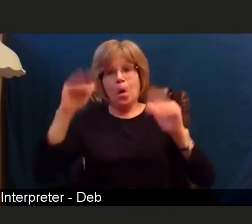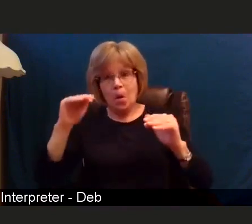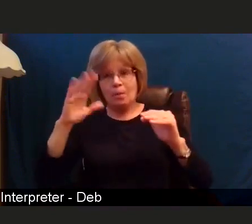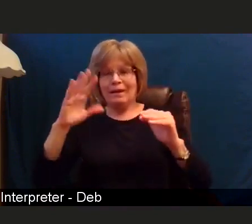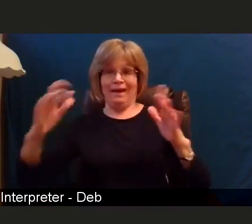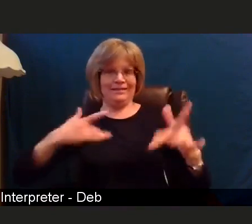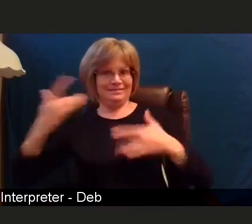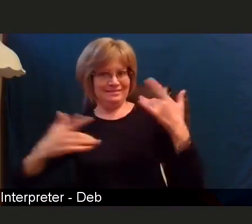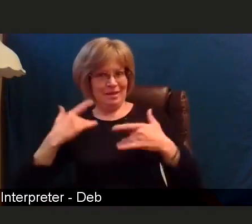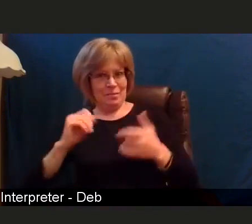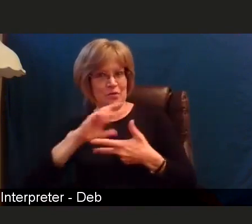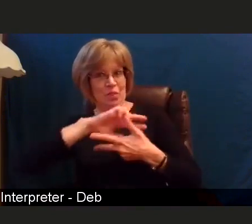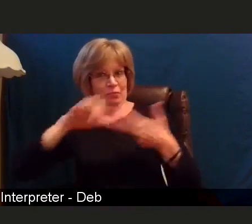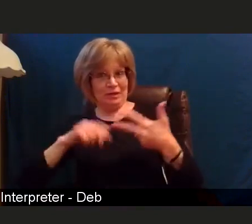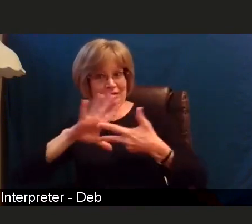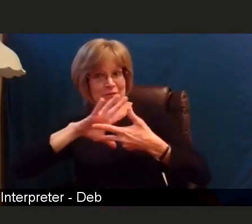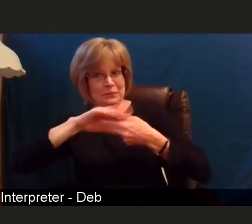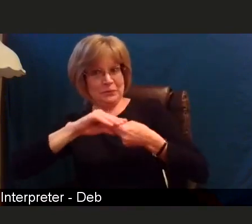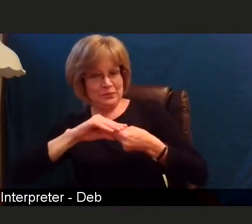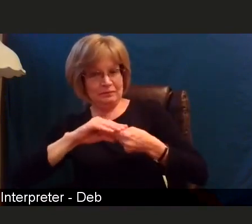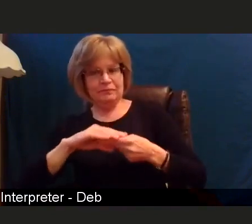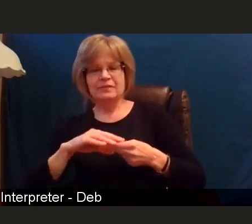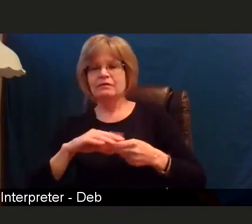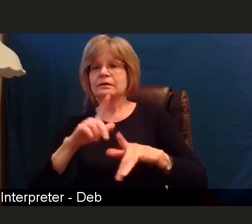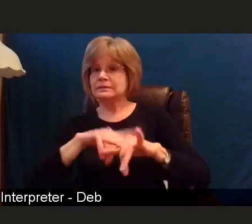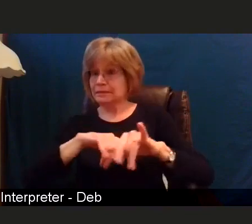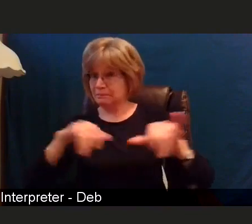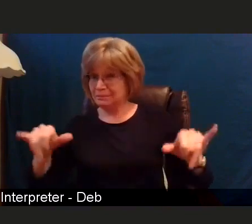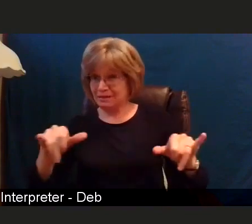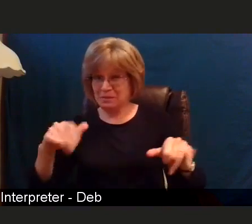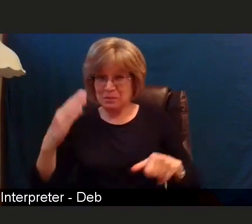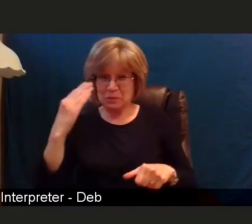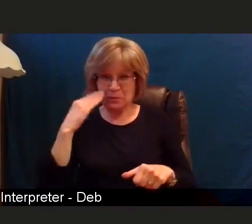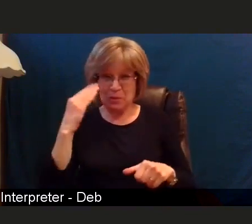but at the same time, we know that there is much work to do